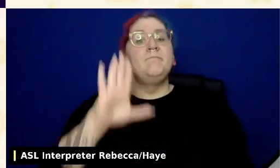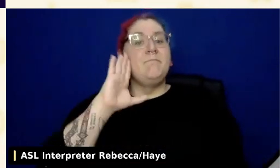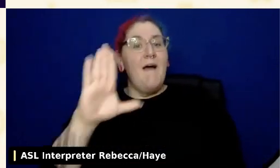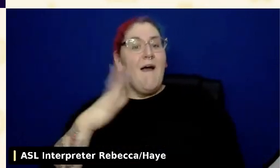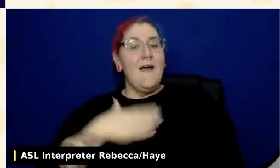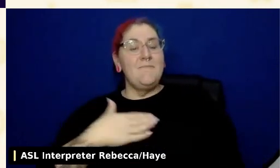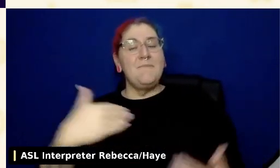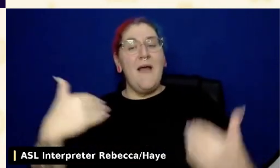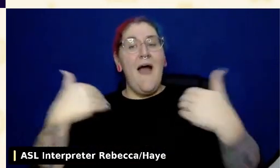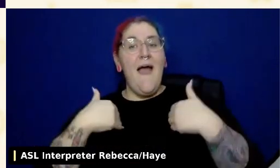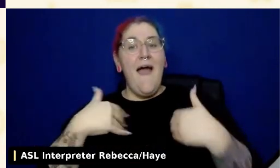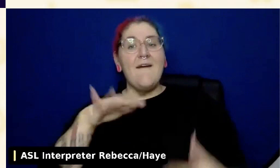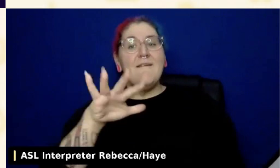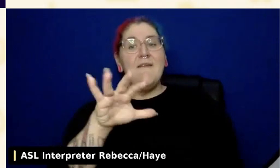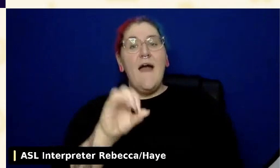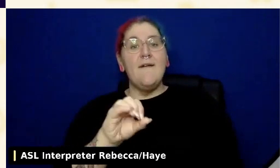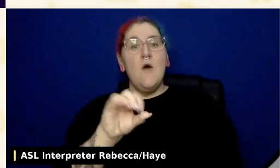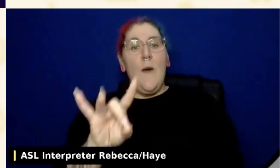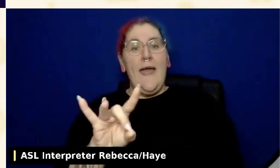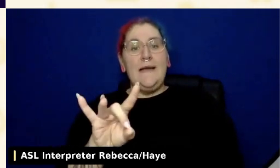To do that, I went to this website.